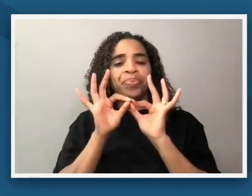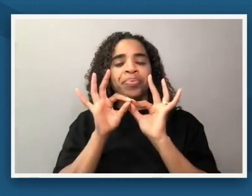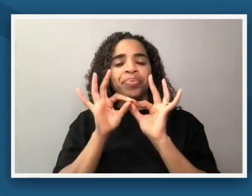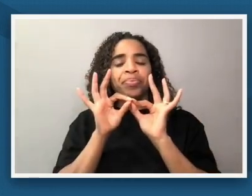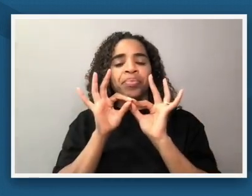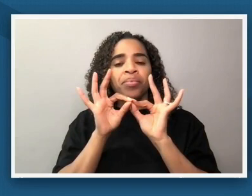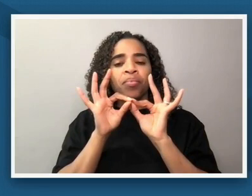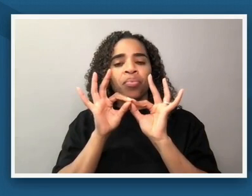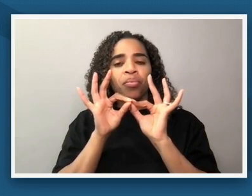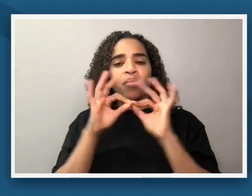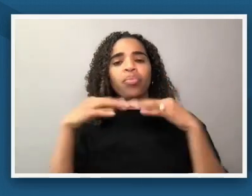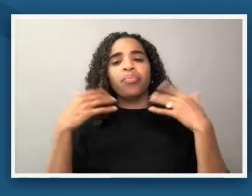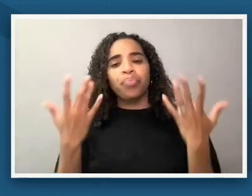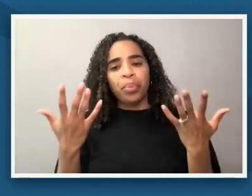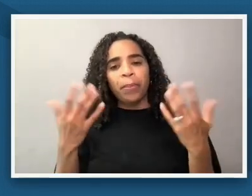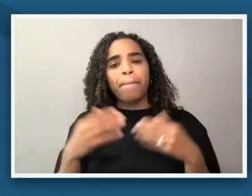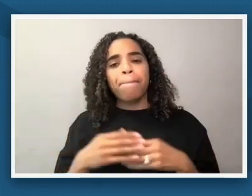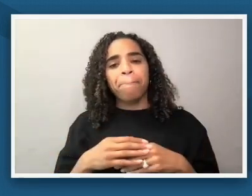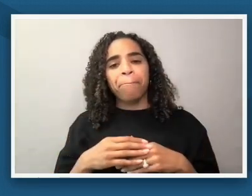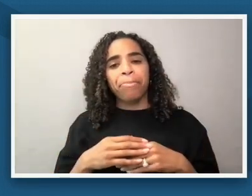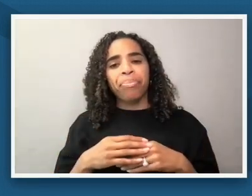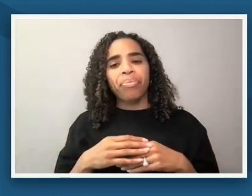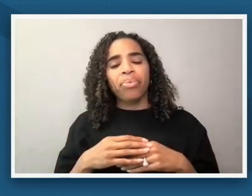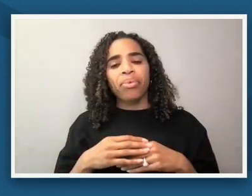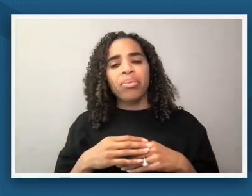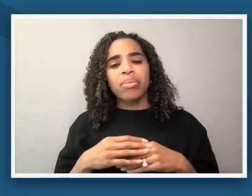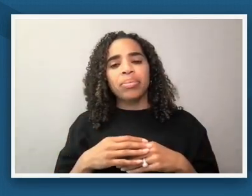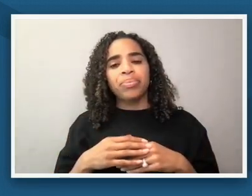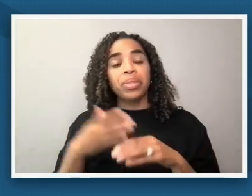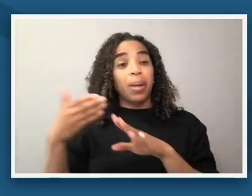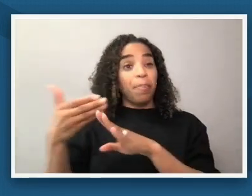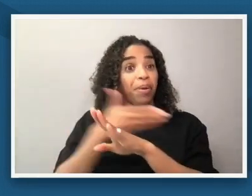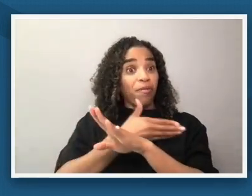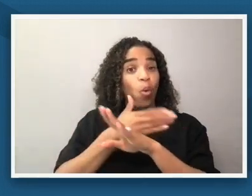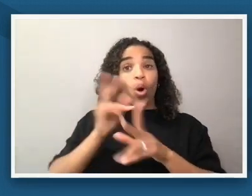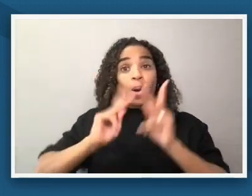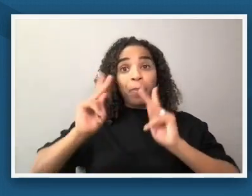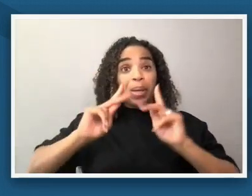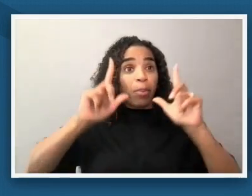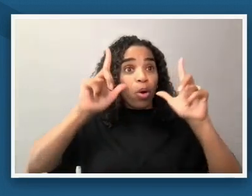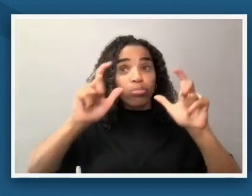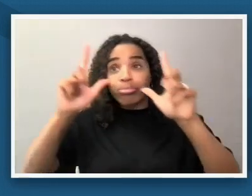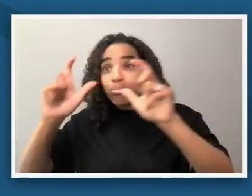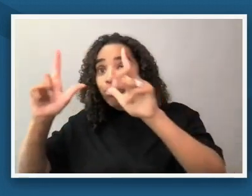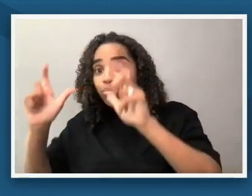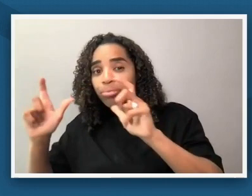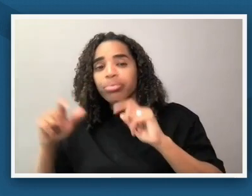you know prior to um photography